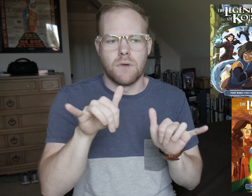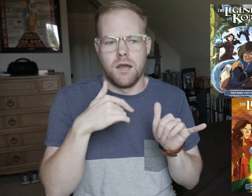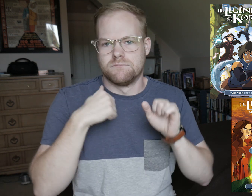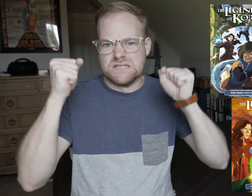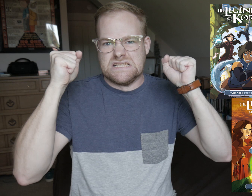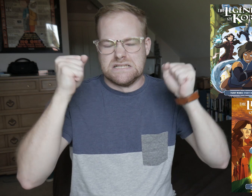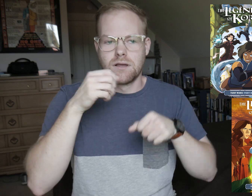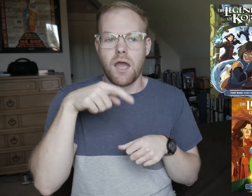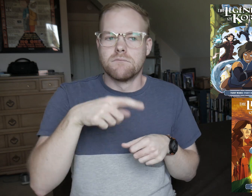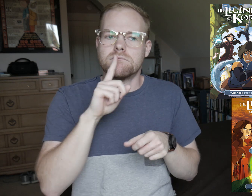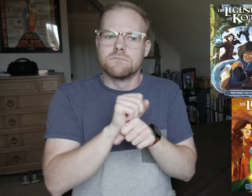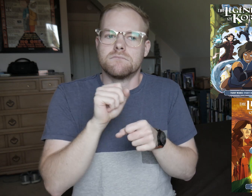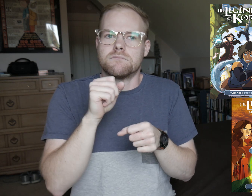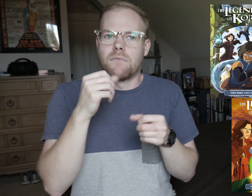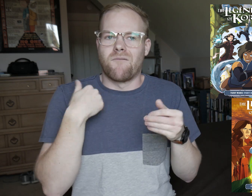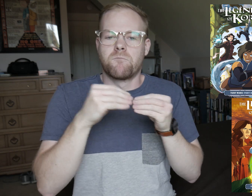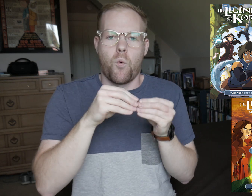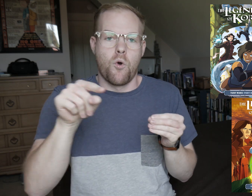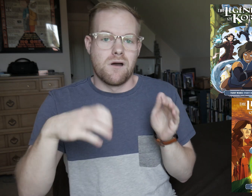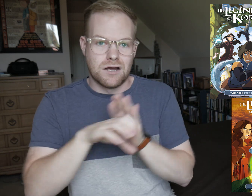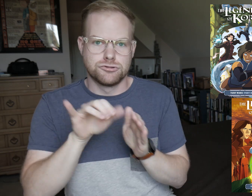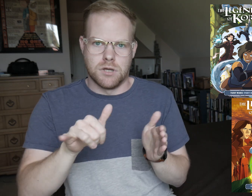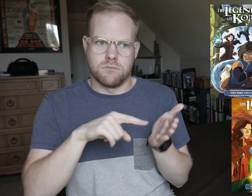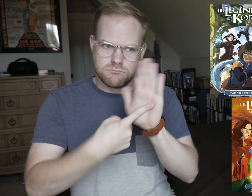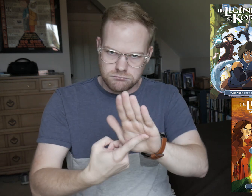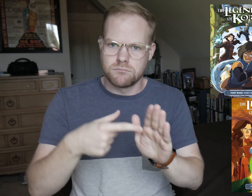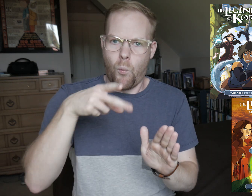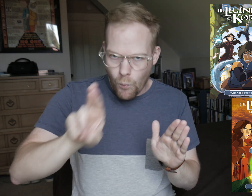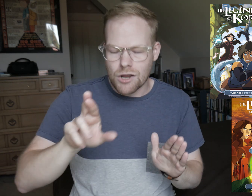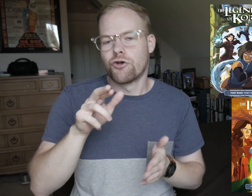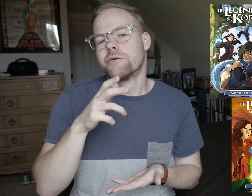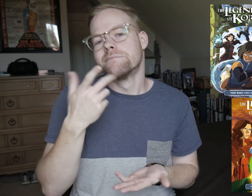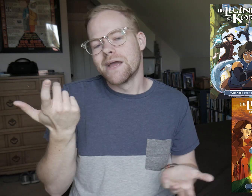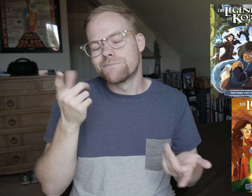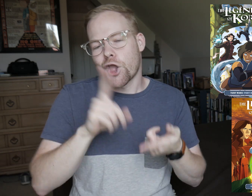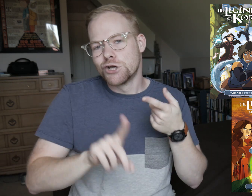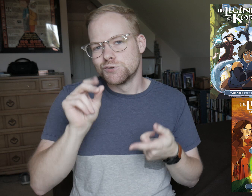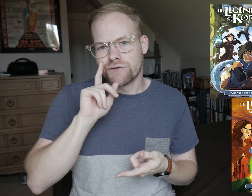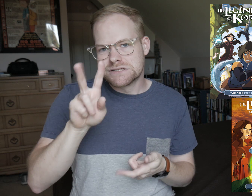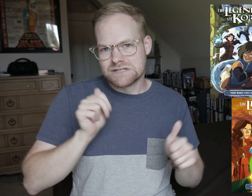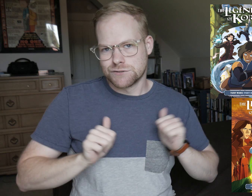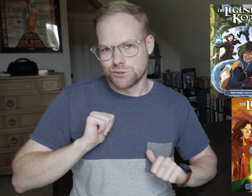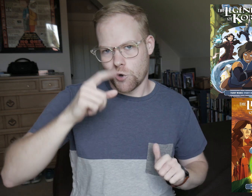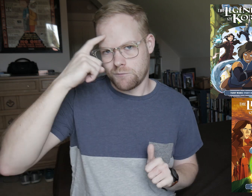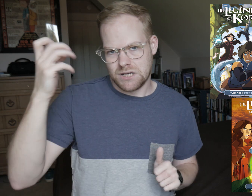I'm thrilled about that. They actually have more characters that are shown as queer. They couldn't do it for the TV show, because...